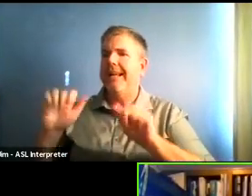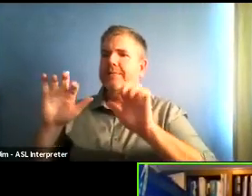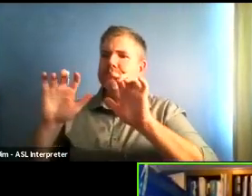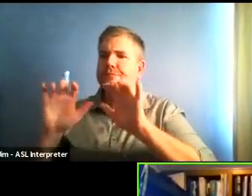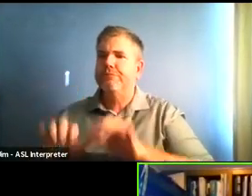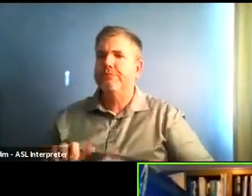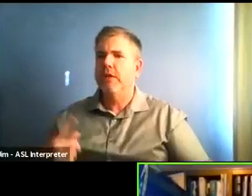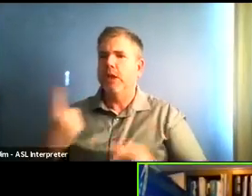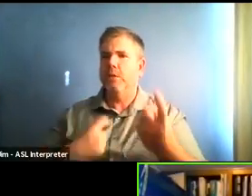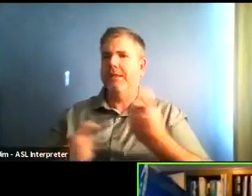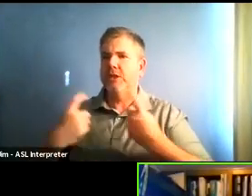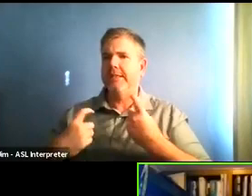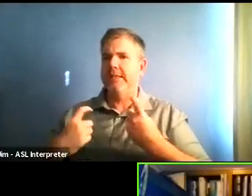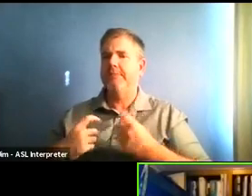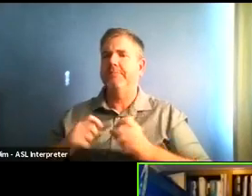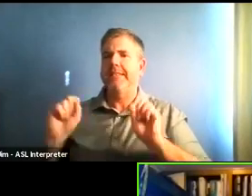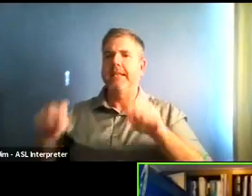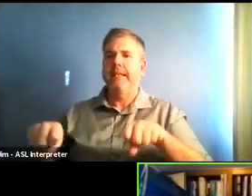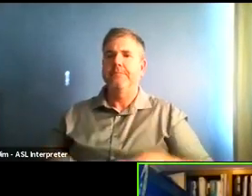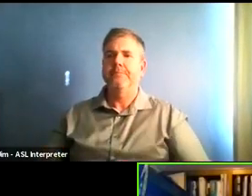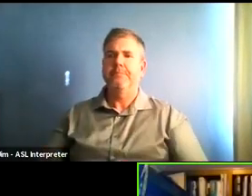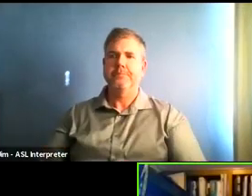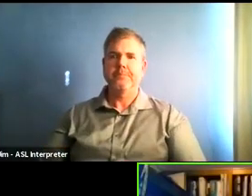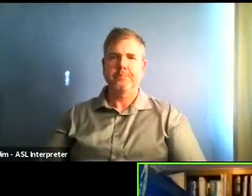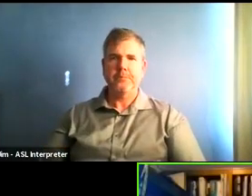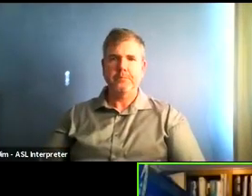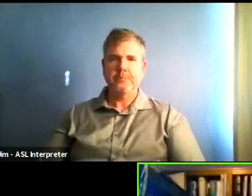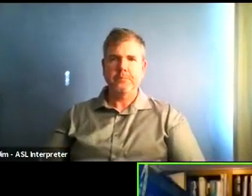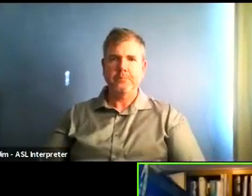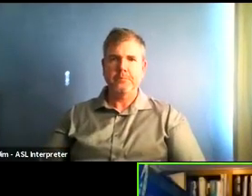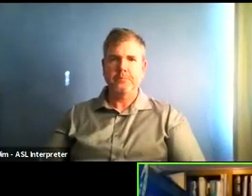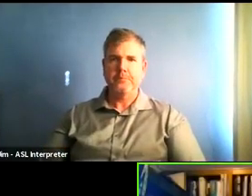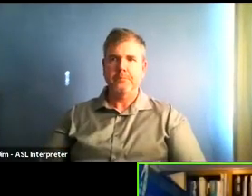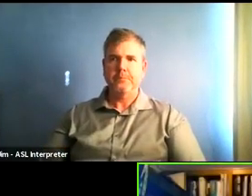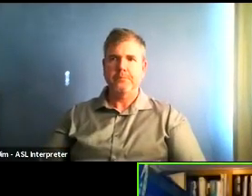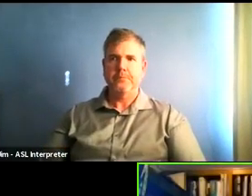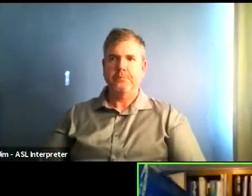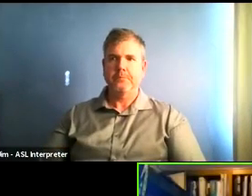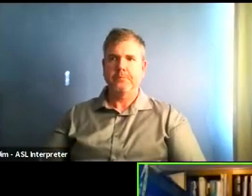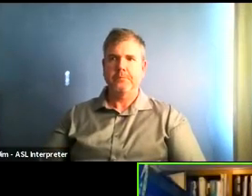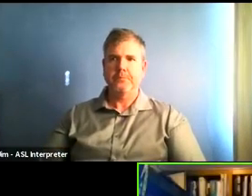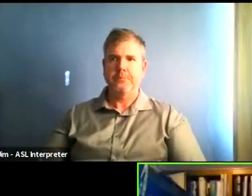by leaving a question in the comments section or by e-mailing us at Public